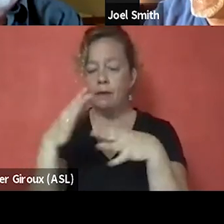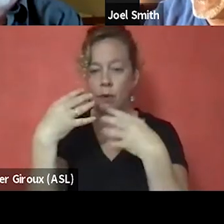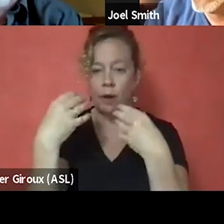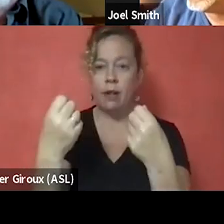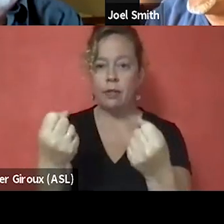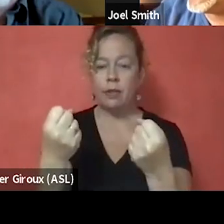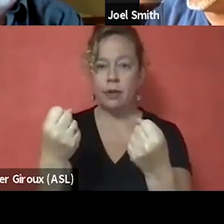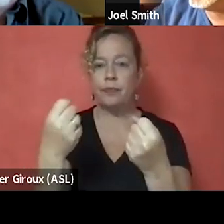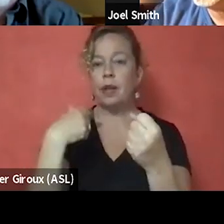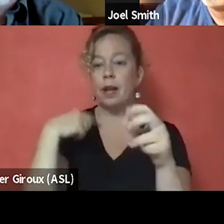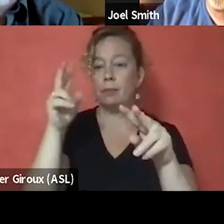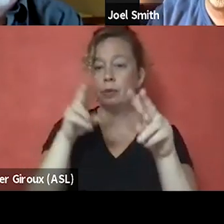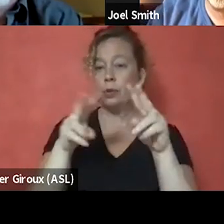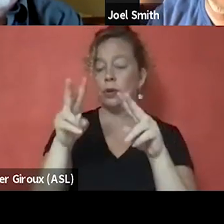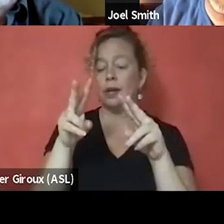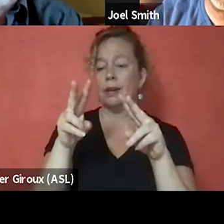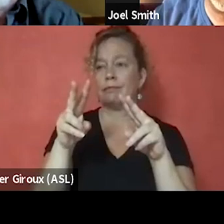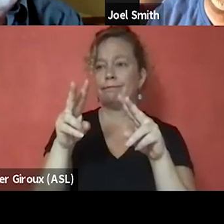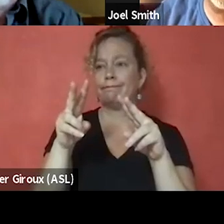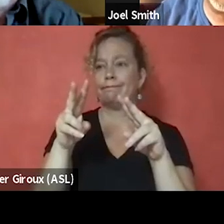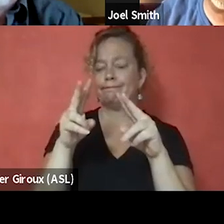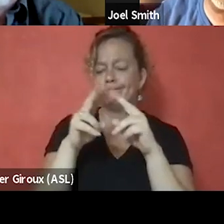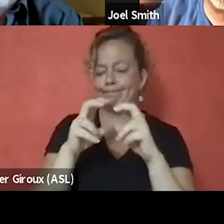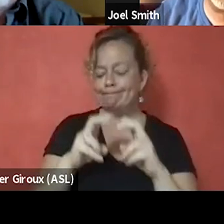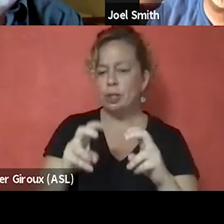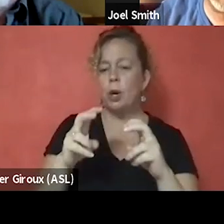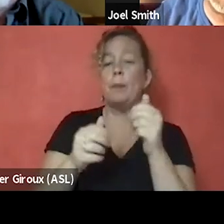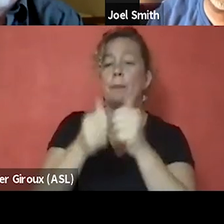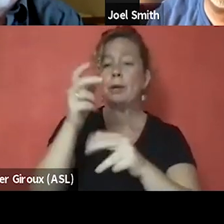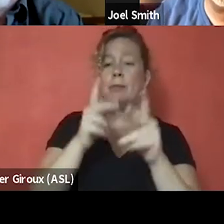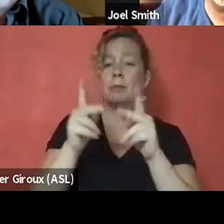I'll look at the fact that most people who deal with people of color